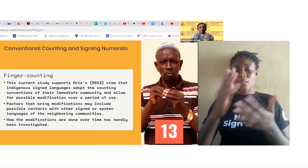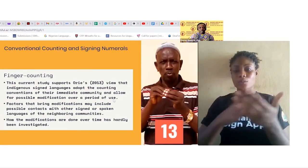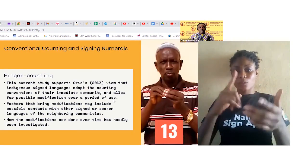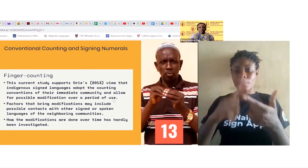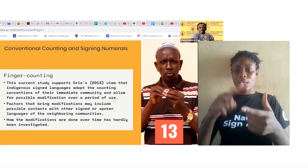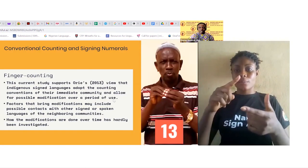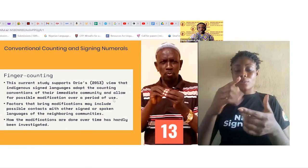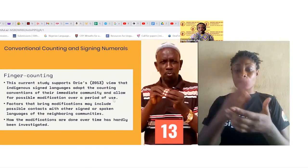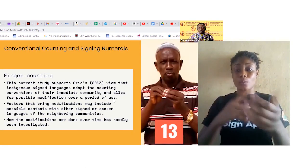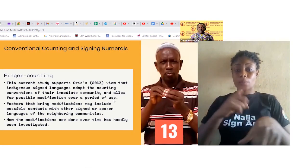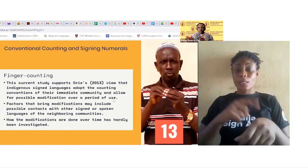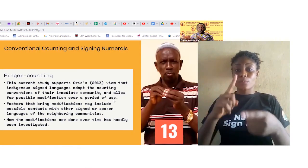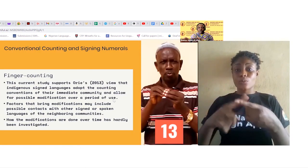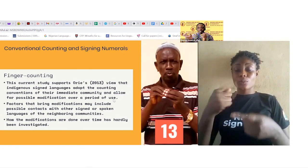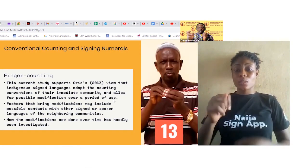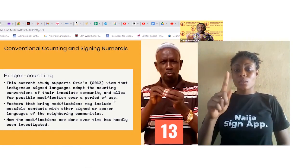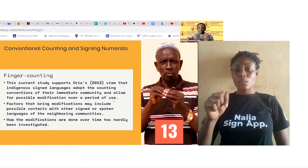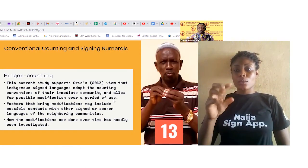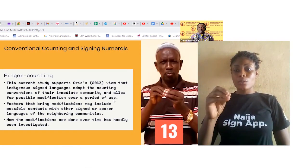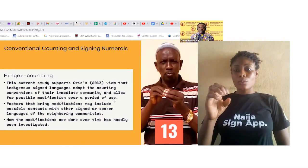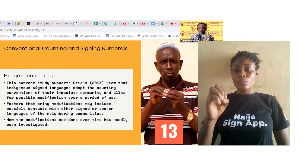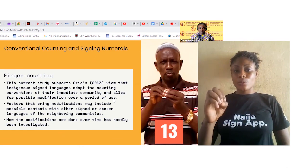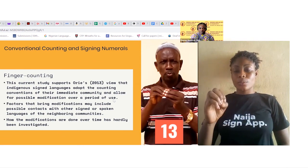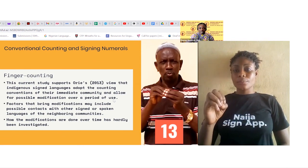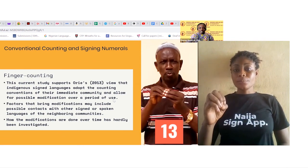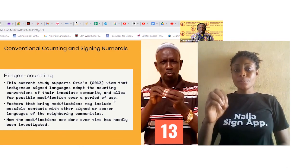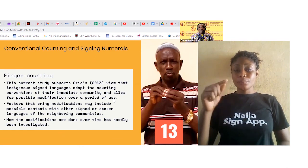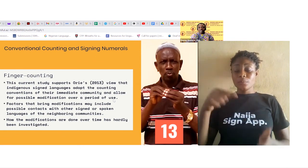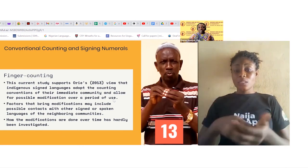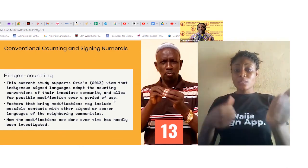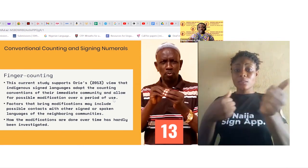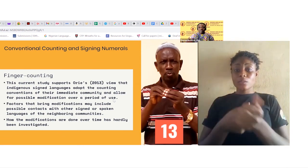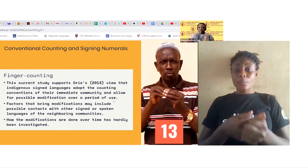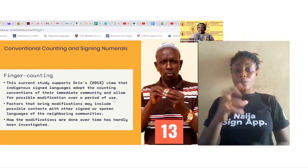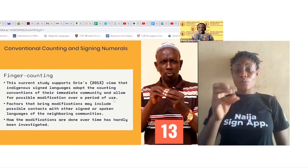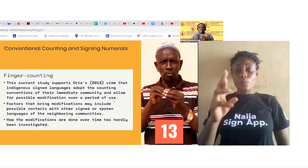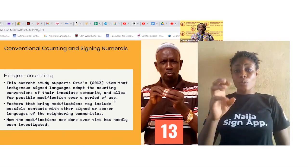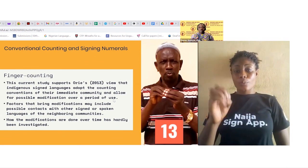This current study supports Orie's (2013) view that indigenous sign languages adopt